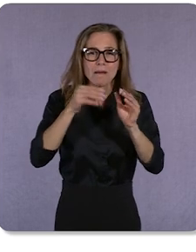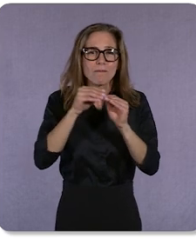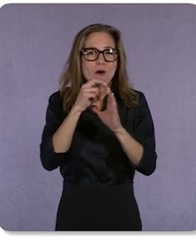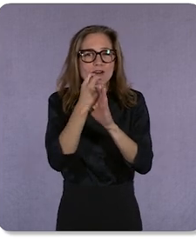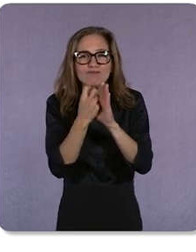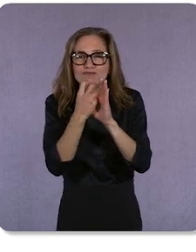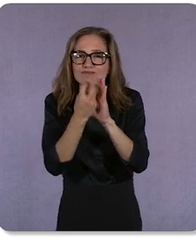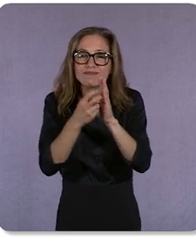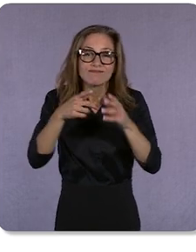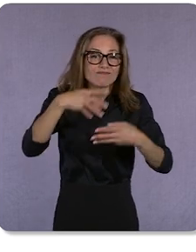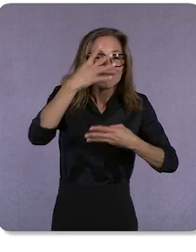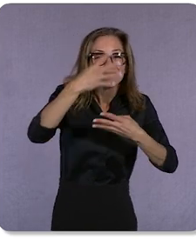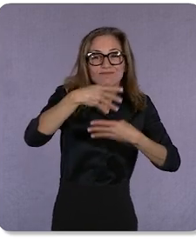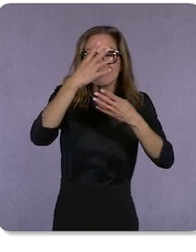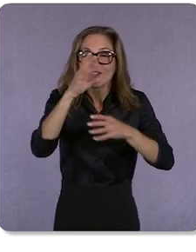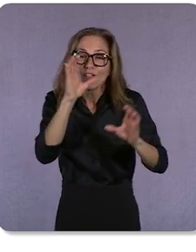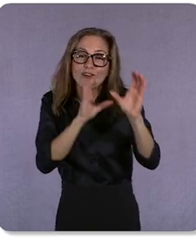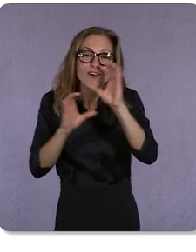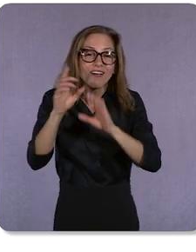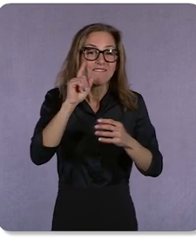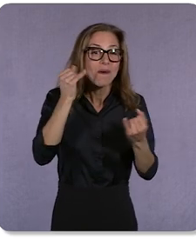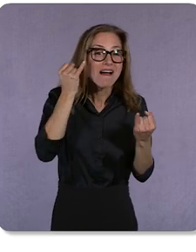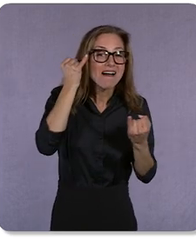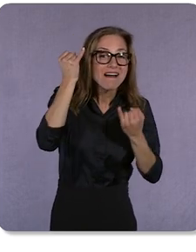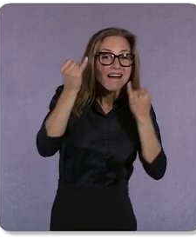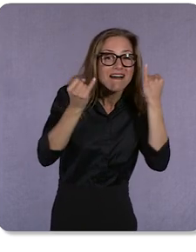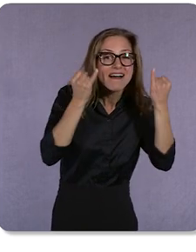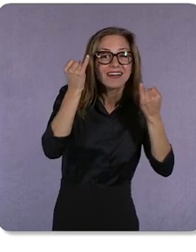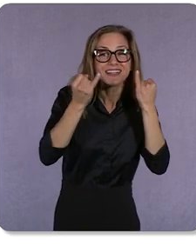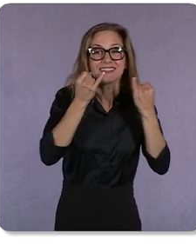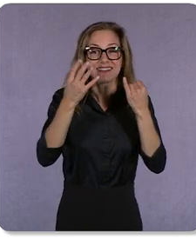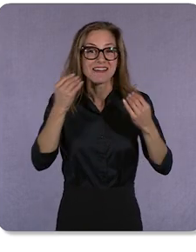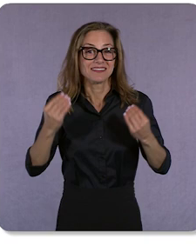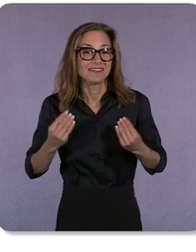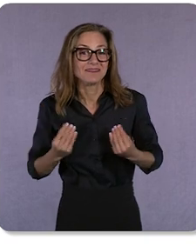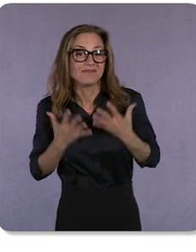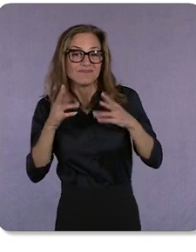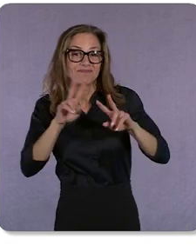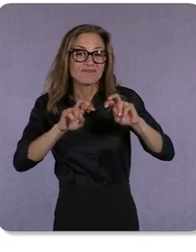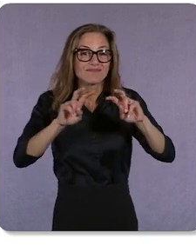and interactive way as they scroll through content looking for ideas and inspiration.